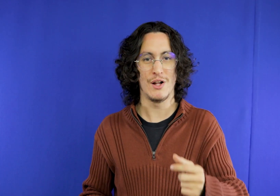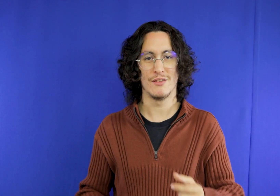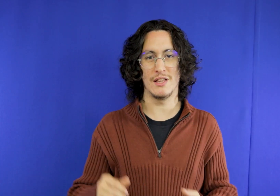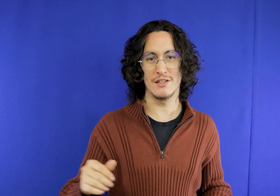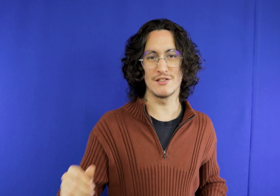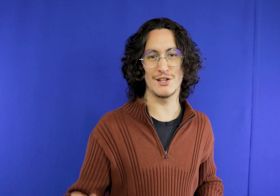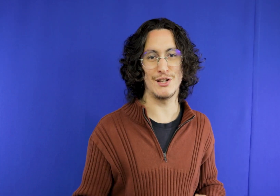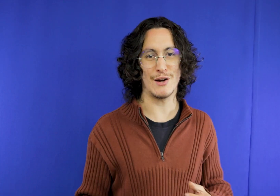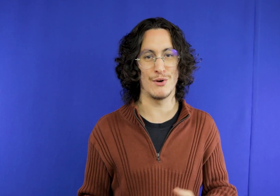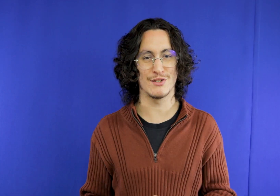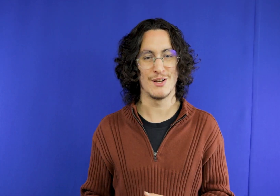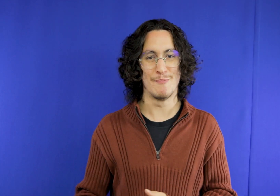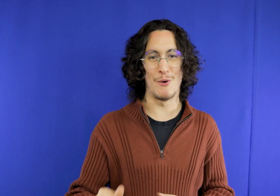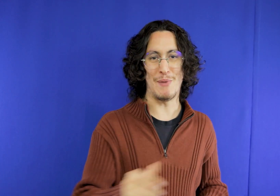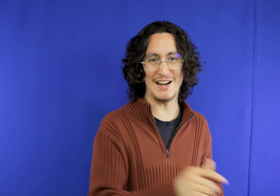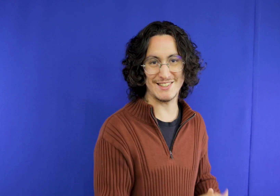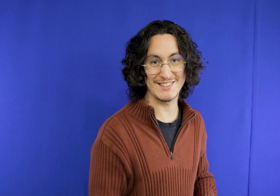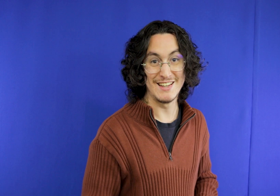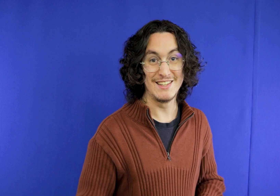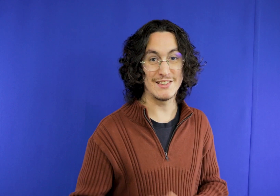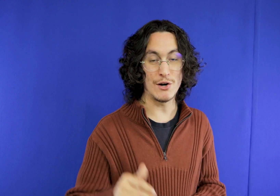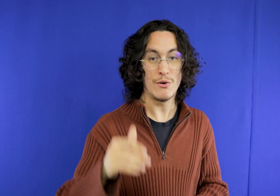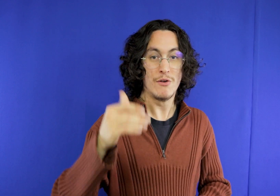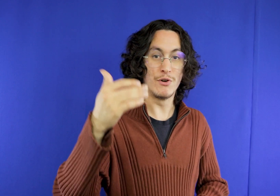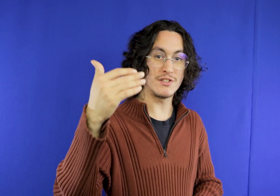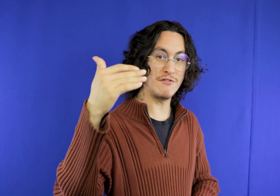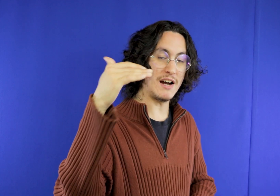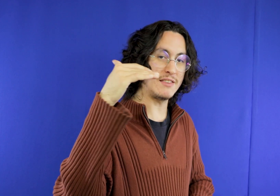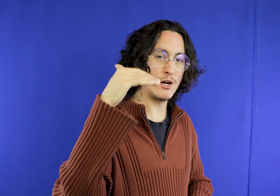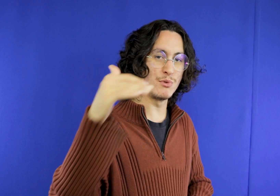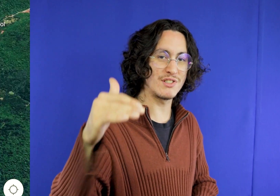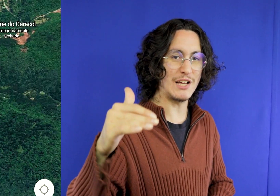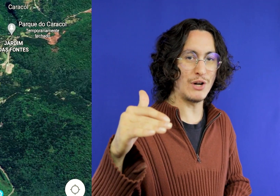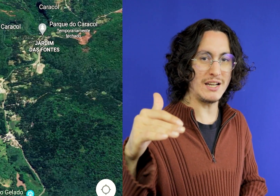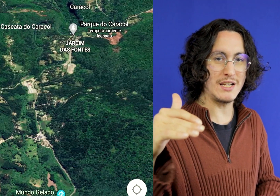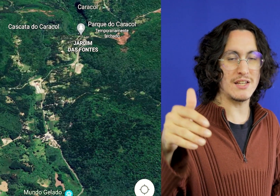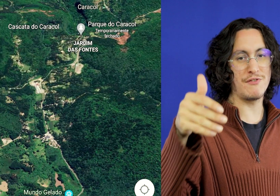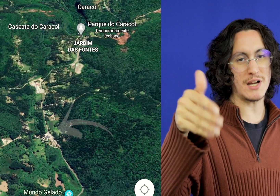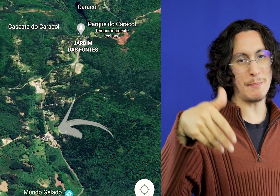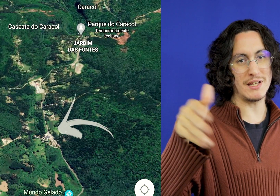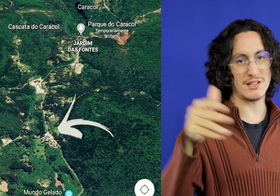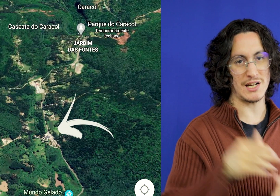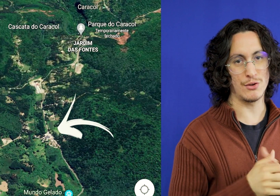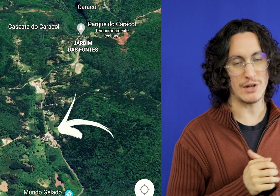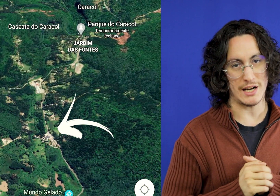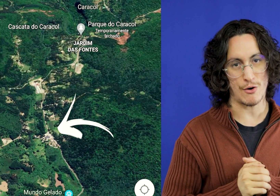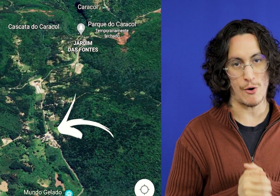dancing there with the bombachas So you’ll have lunch there, which is right on the